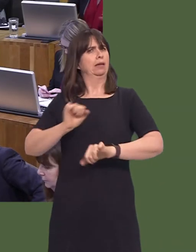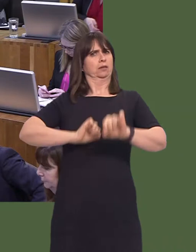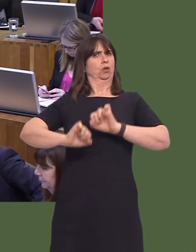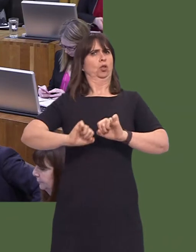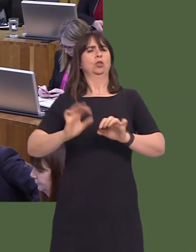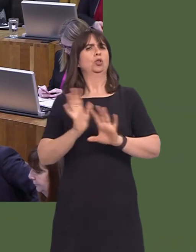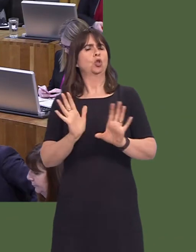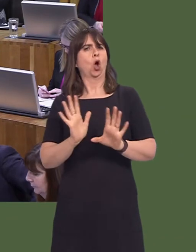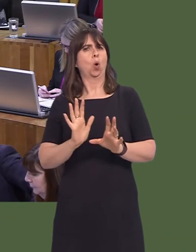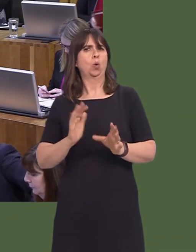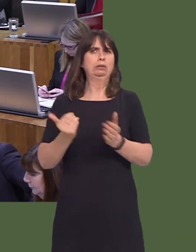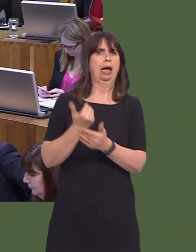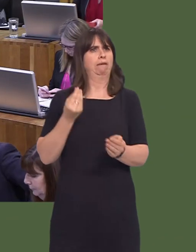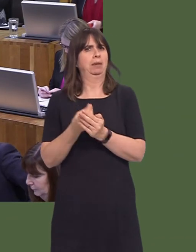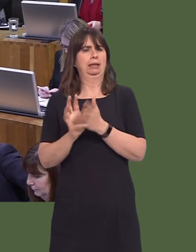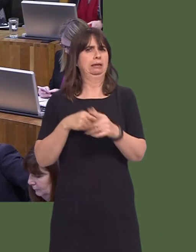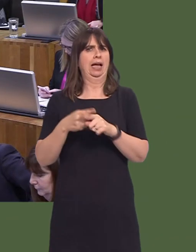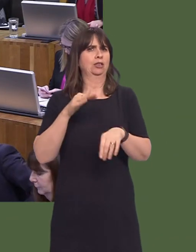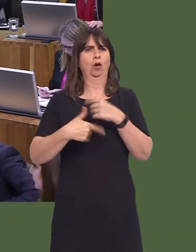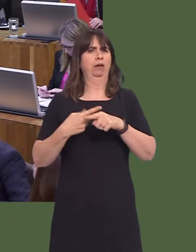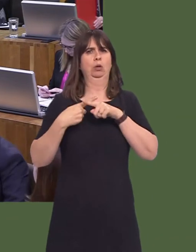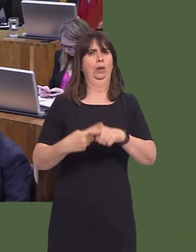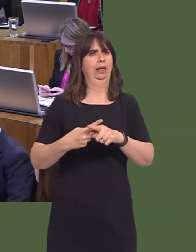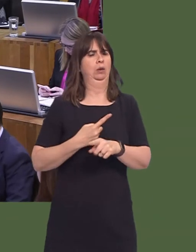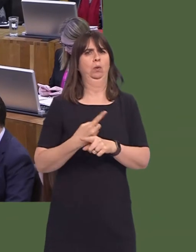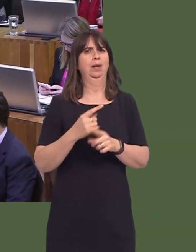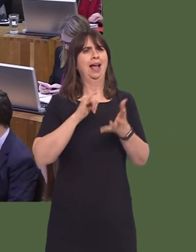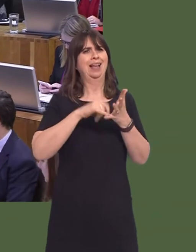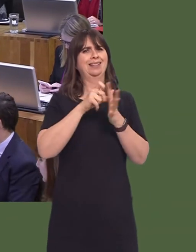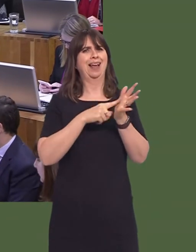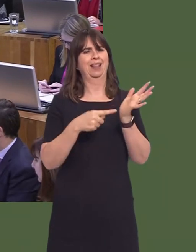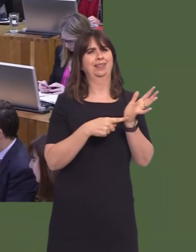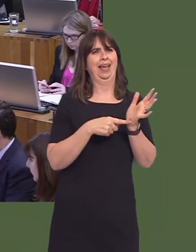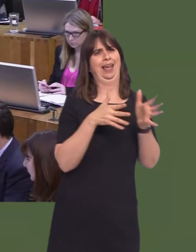advantage as a result of this transaction being completed under SDLT rather LTT. So,